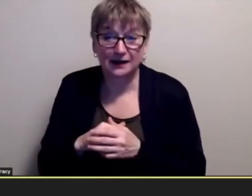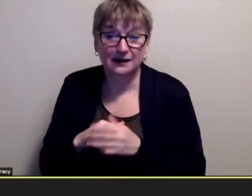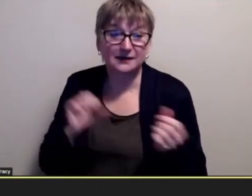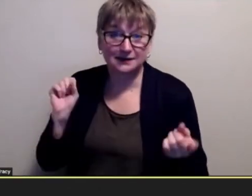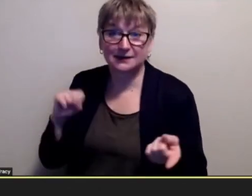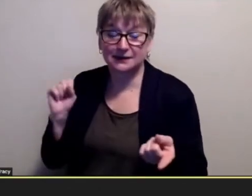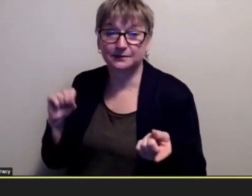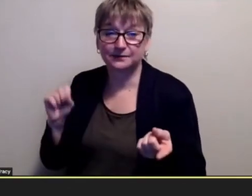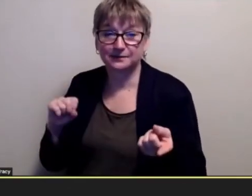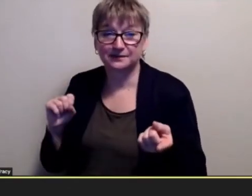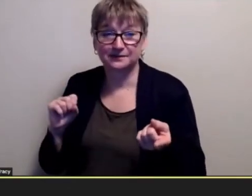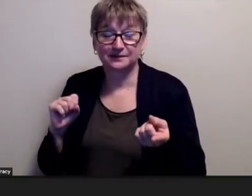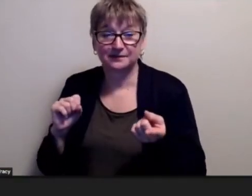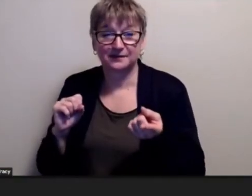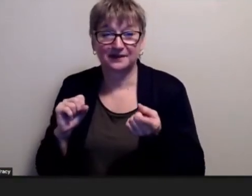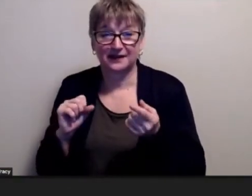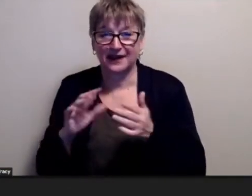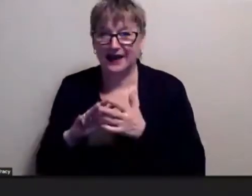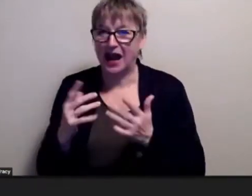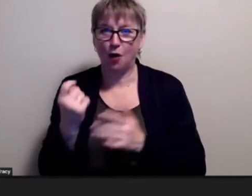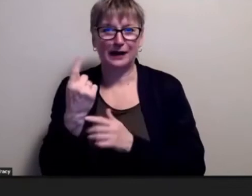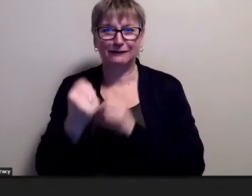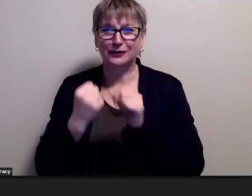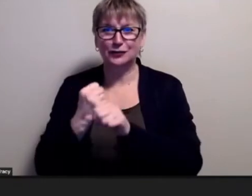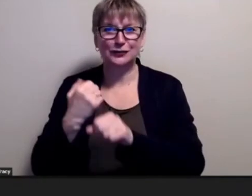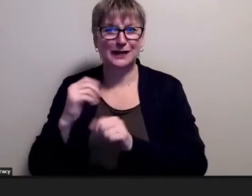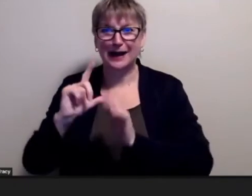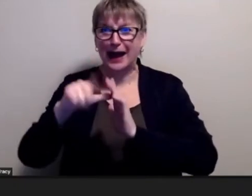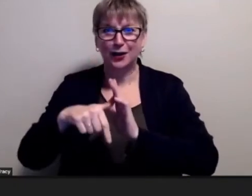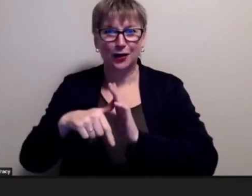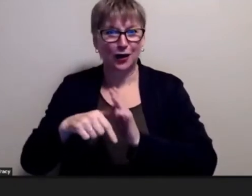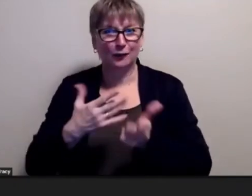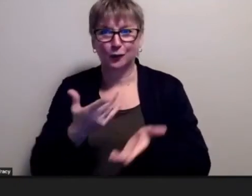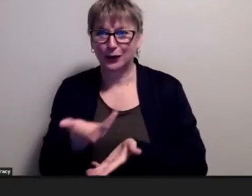here it was almost 11 years later and i'm thinking we're having such discussion about shakespeare and